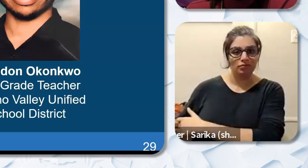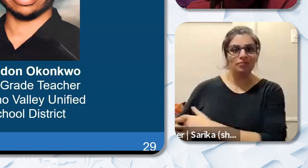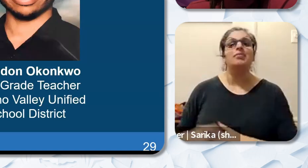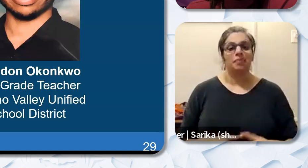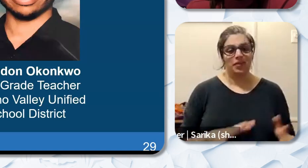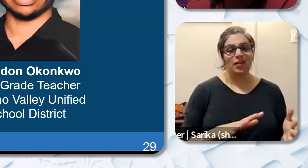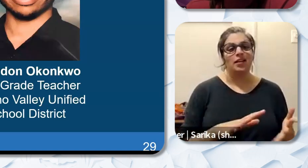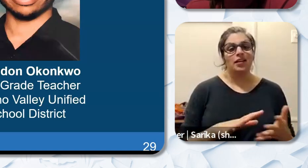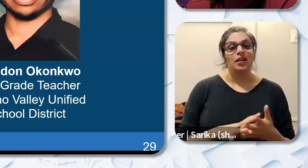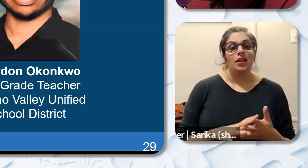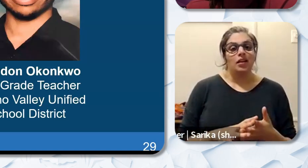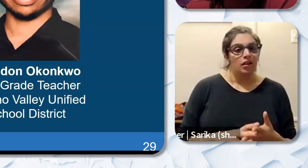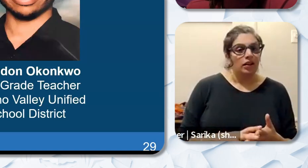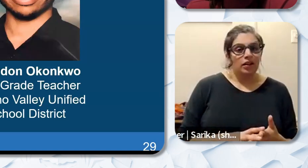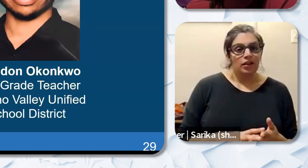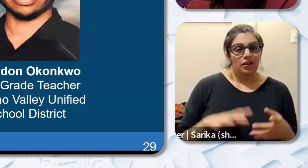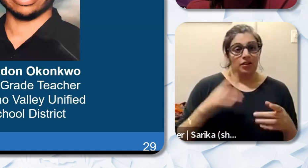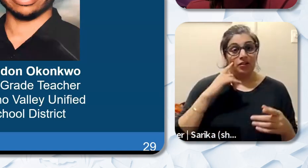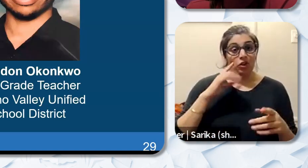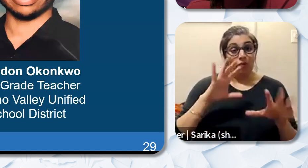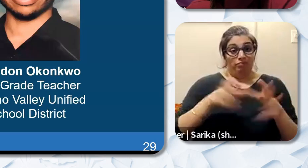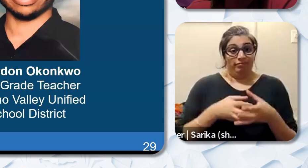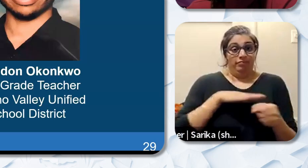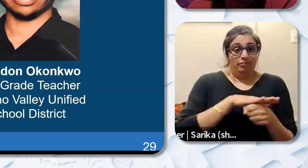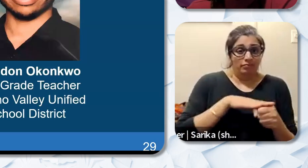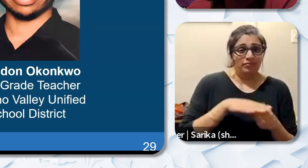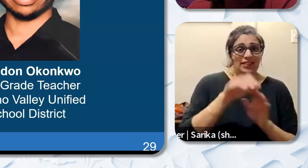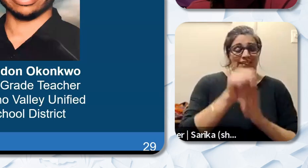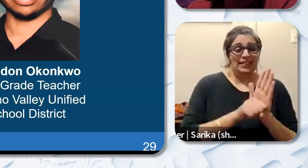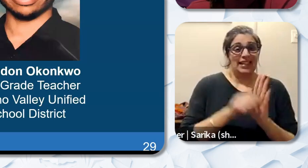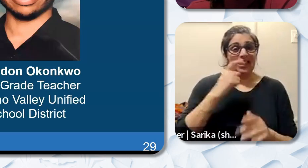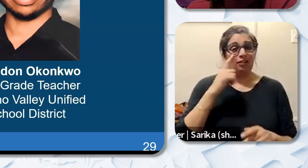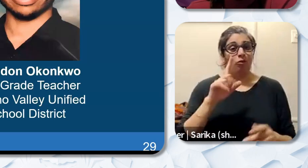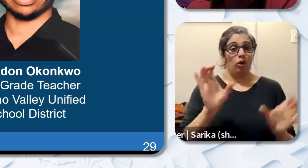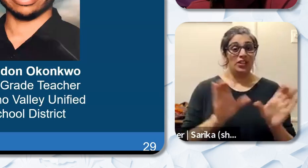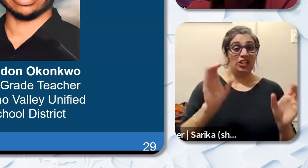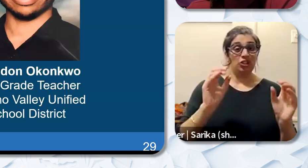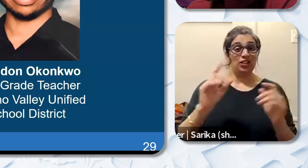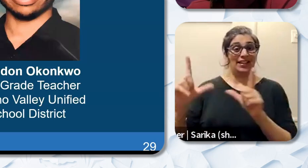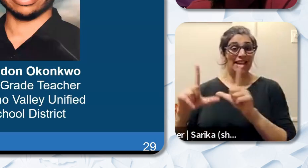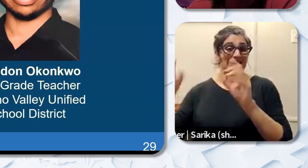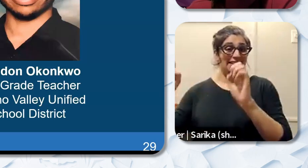educators. Adora has co-written and attained over 25 million dollars in grant funds that subsidize